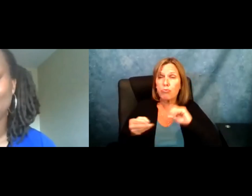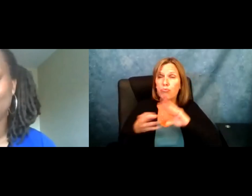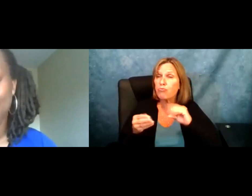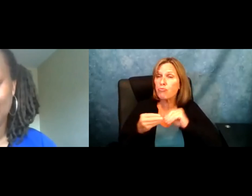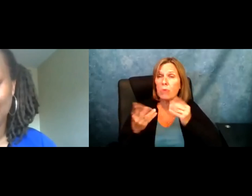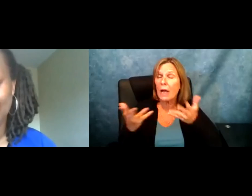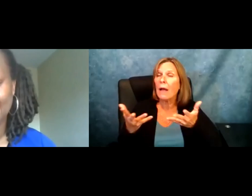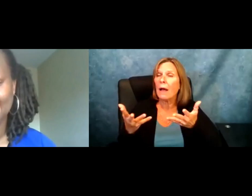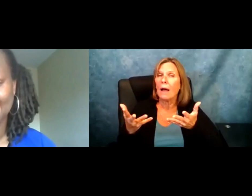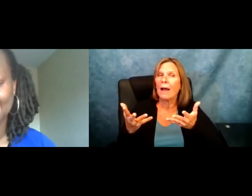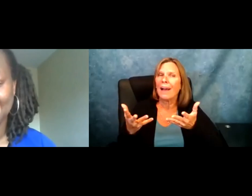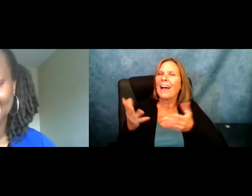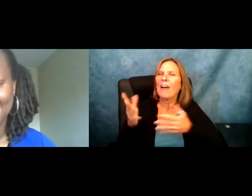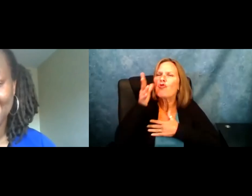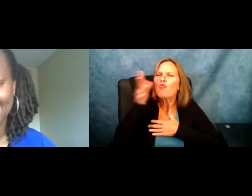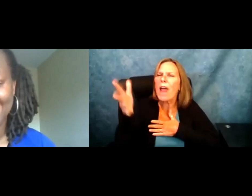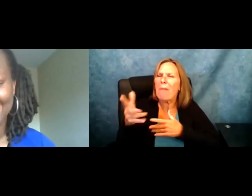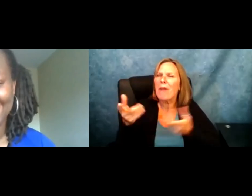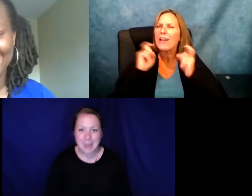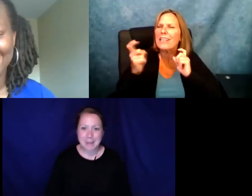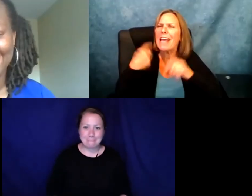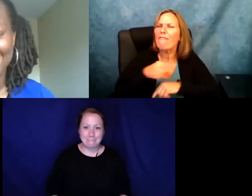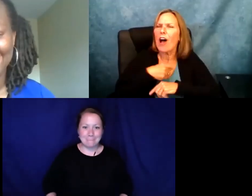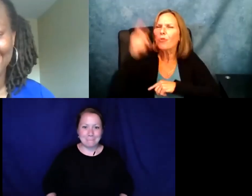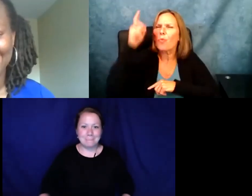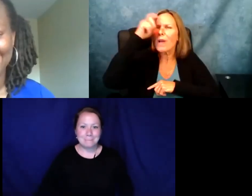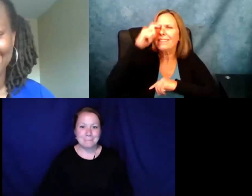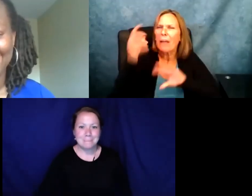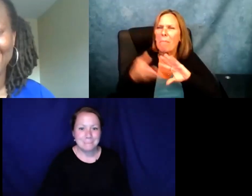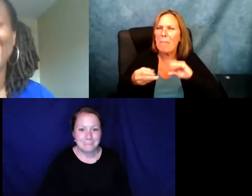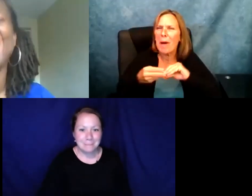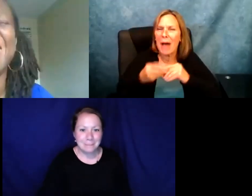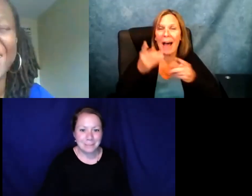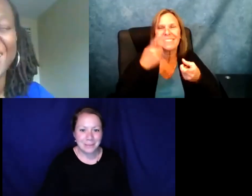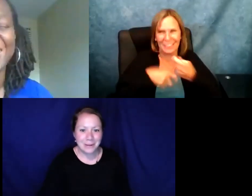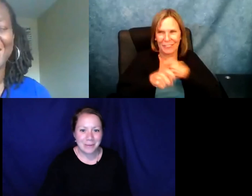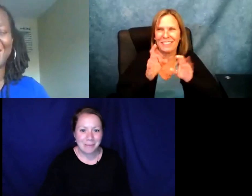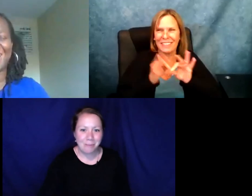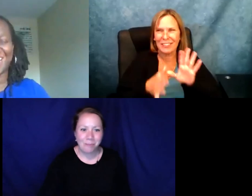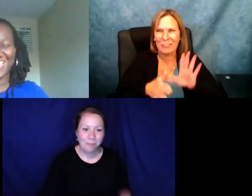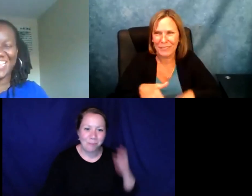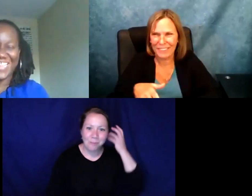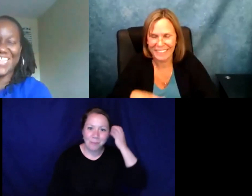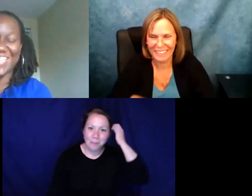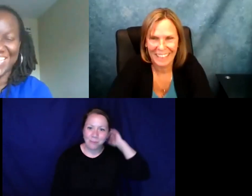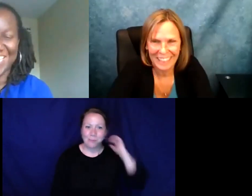cramping us down. Ed, I would like you to tackle everything and give us some ways from